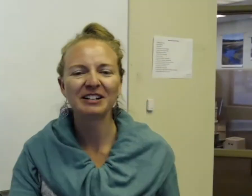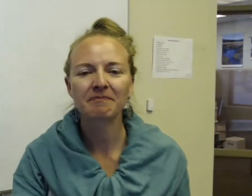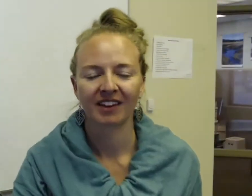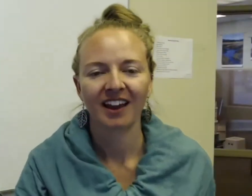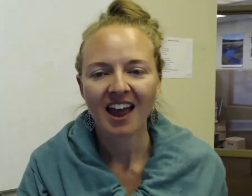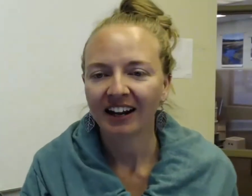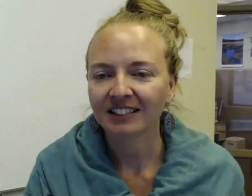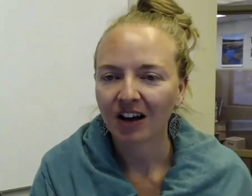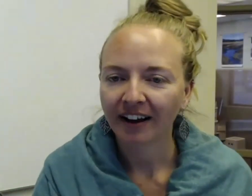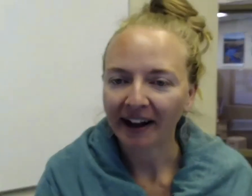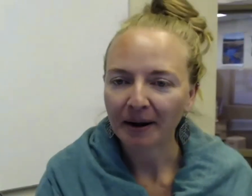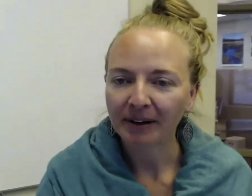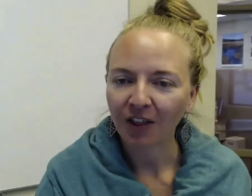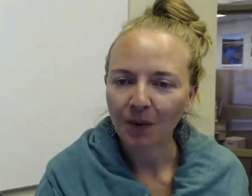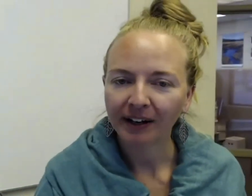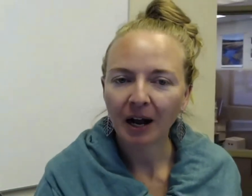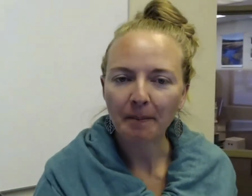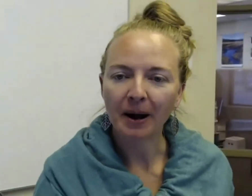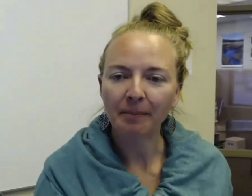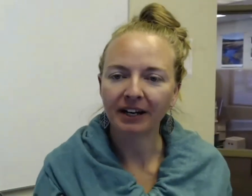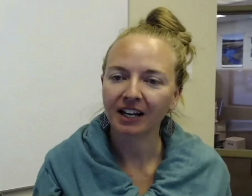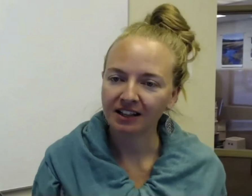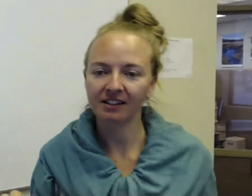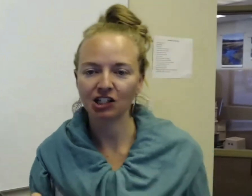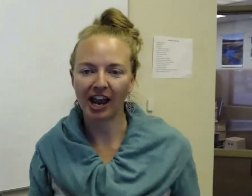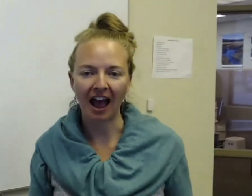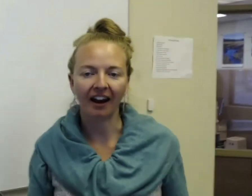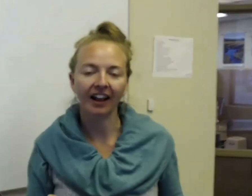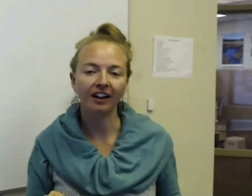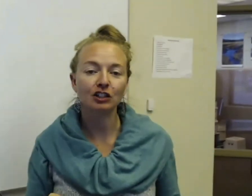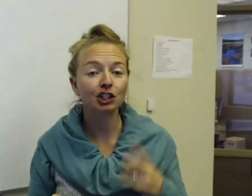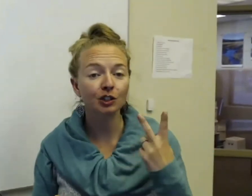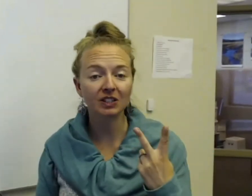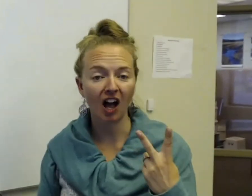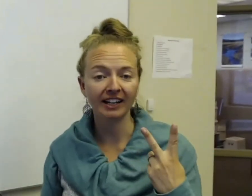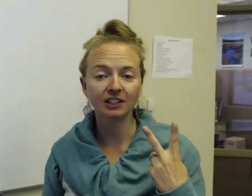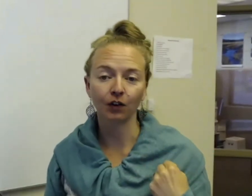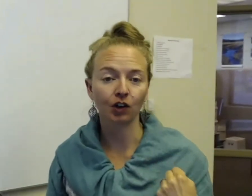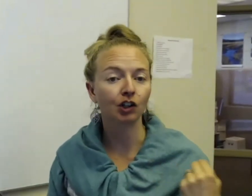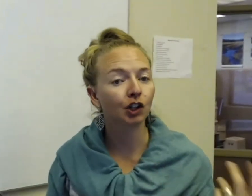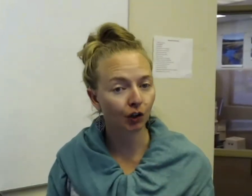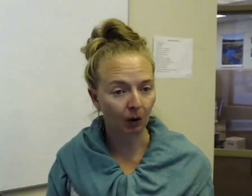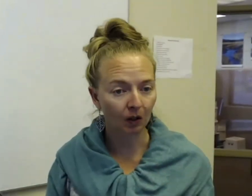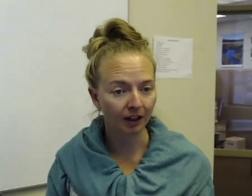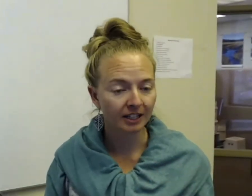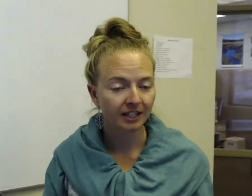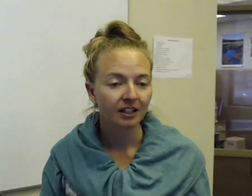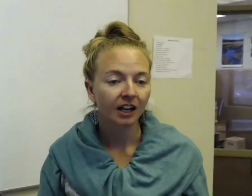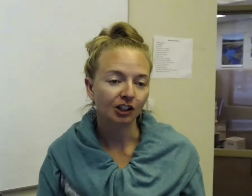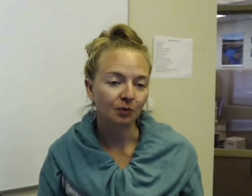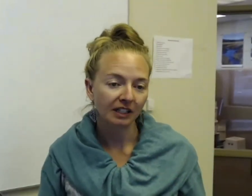I saw another one come up in the chat, and there's two signs for turtle. It just really